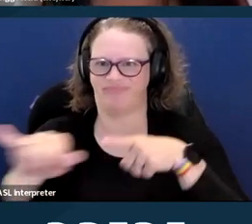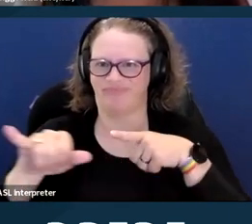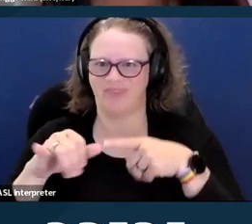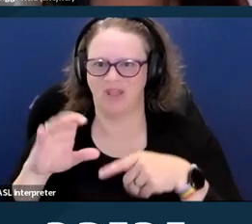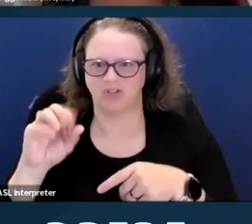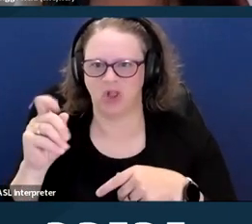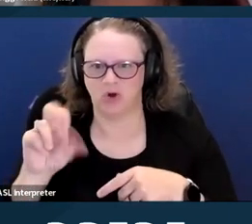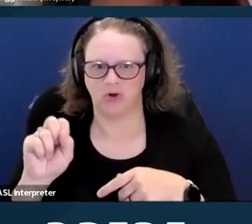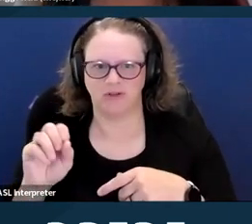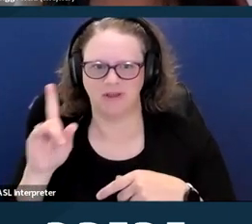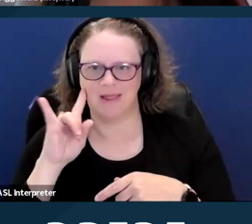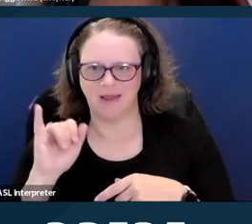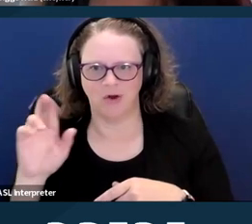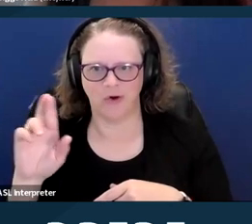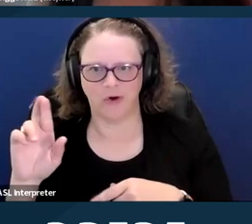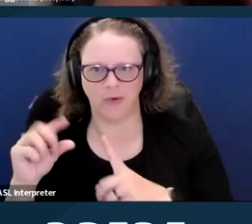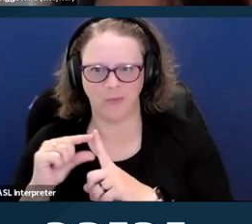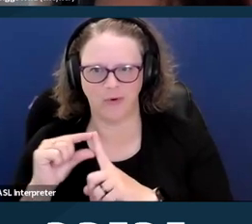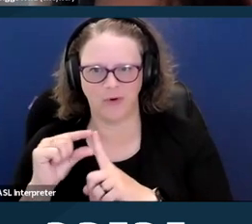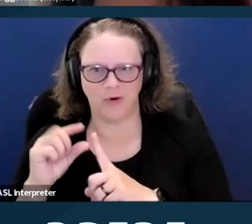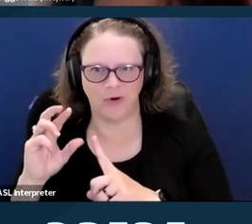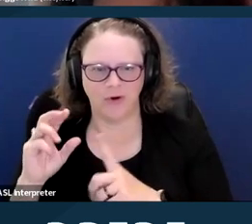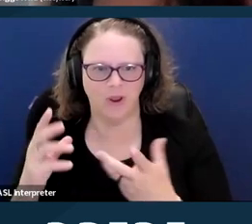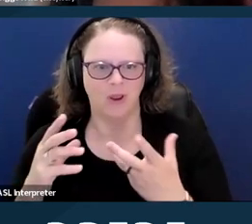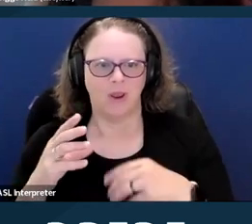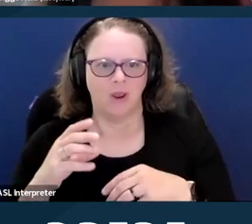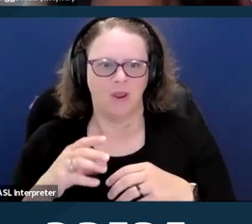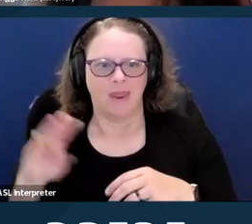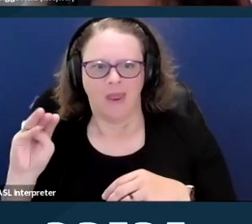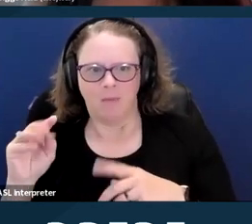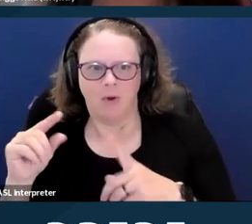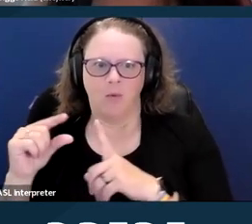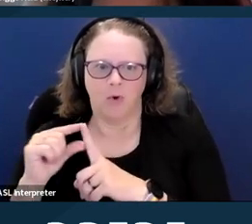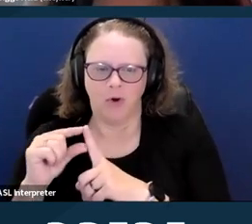and just use person with a disability. They're offensive.